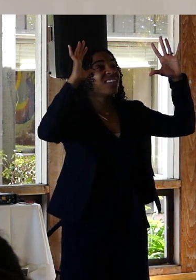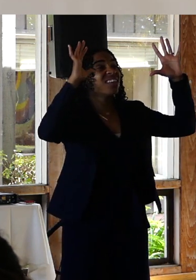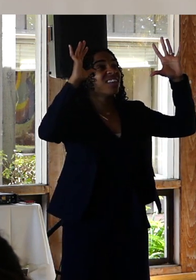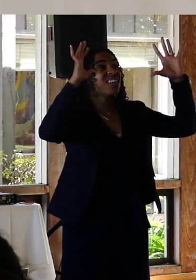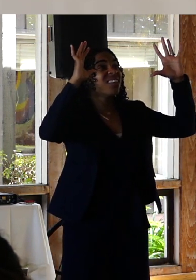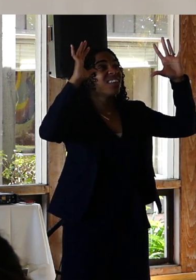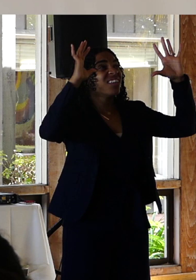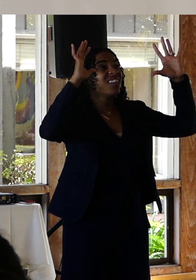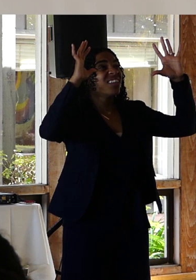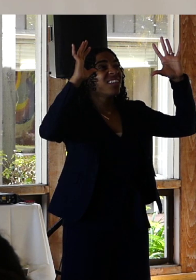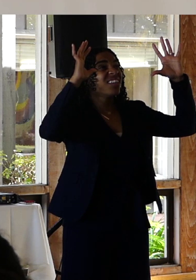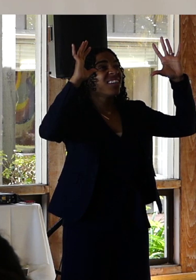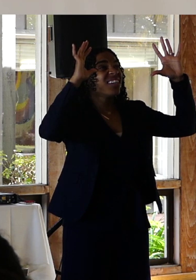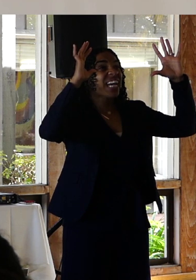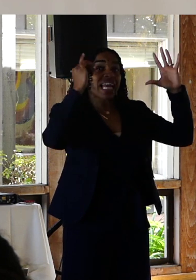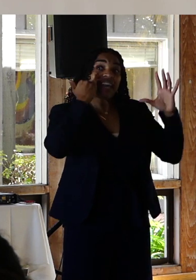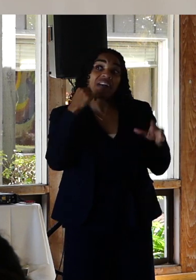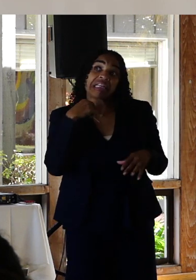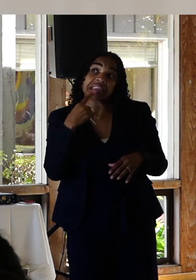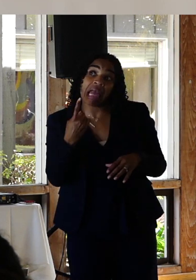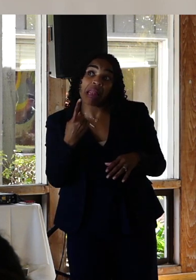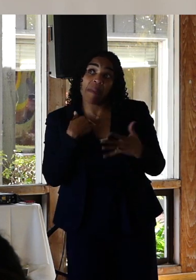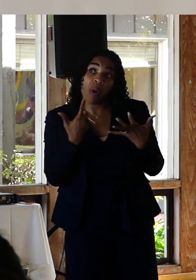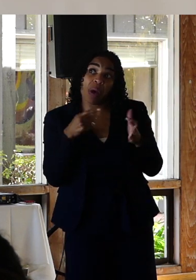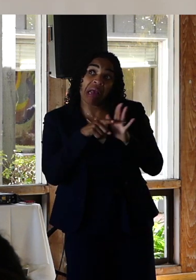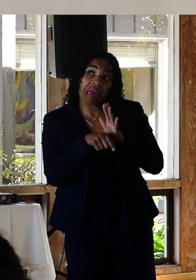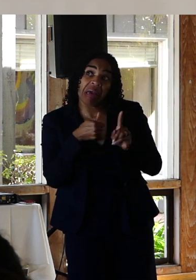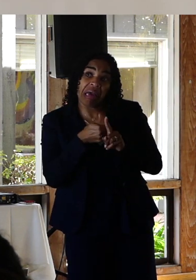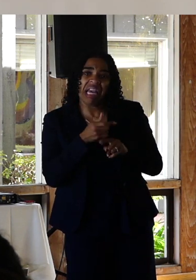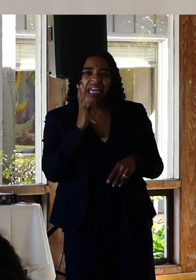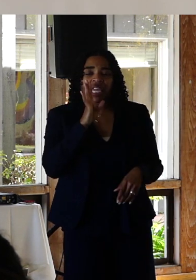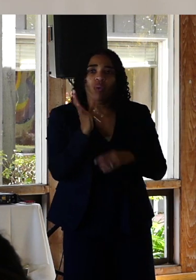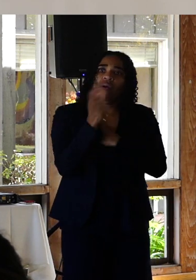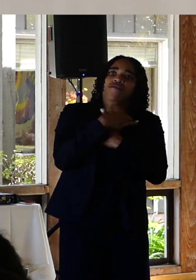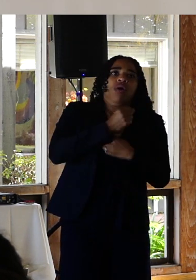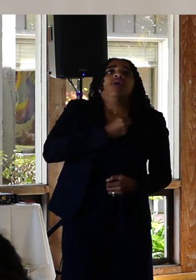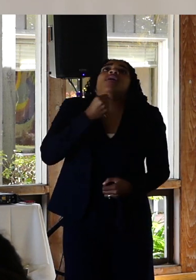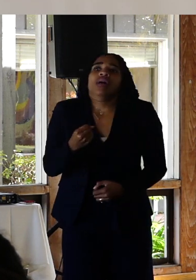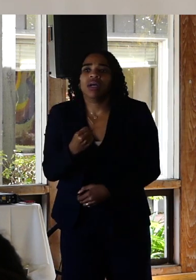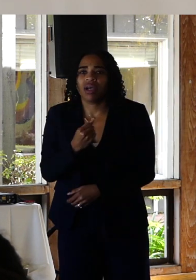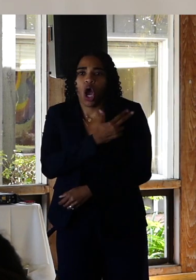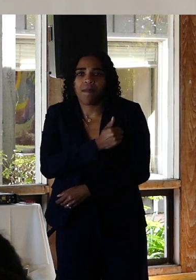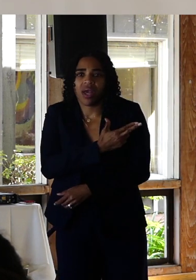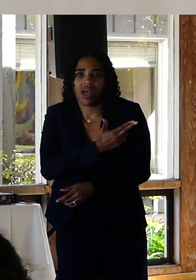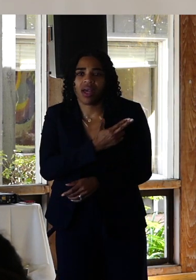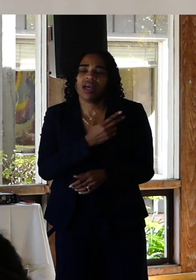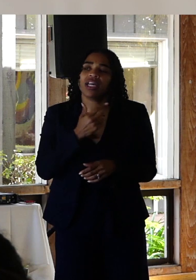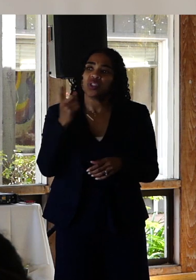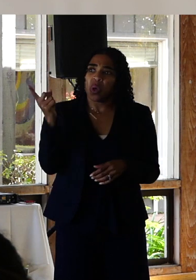honesty would get me removed from the bridge, so I lied. Again.